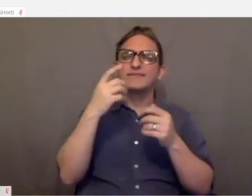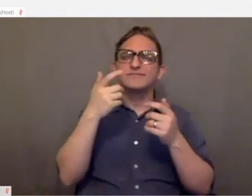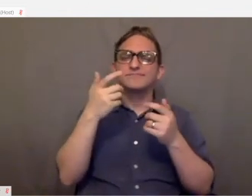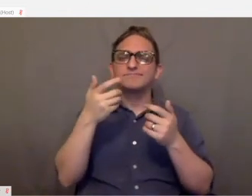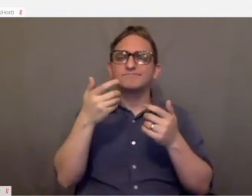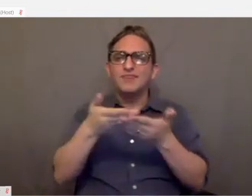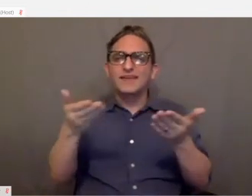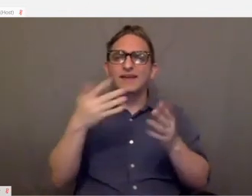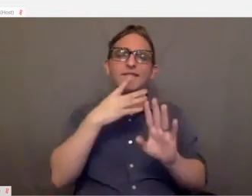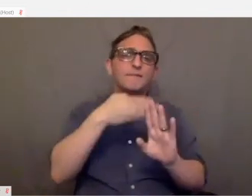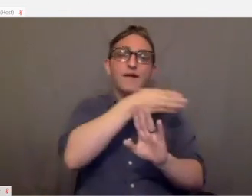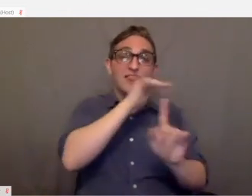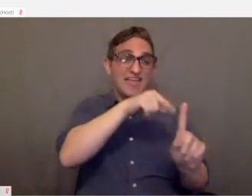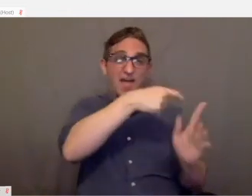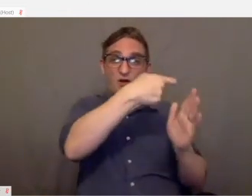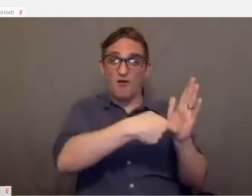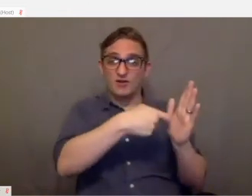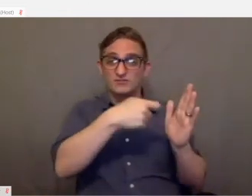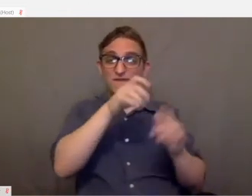and it cost 4 or $500.